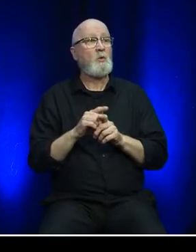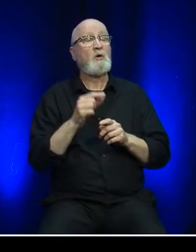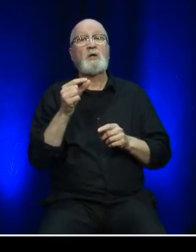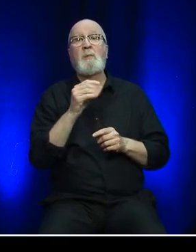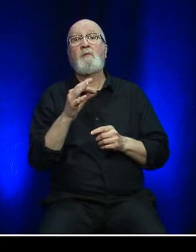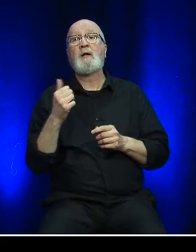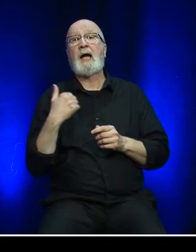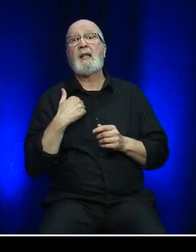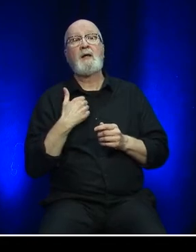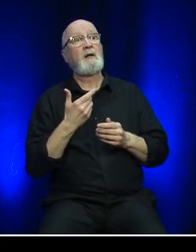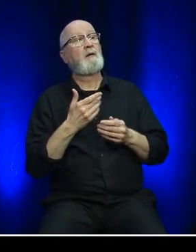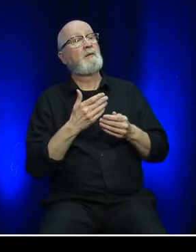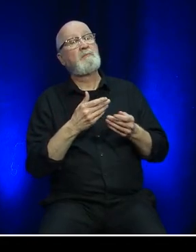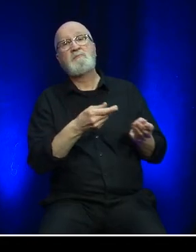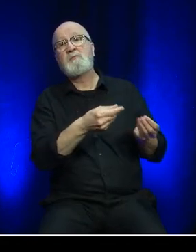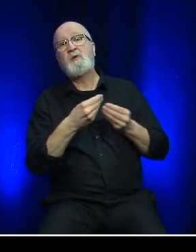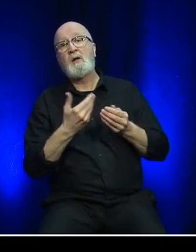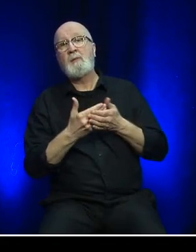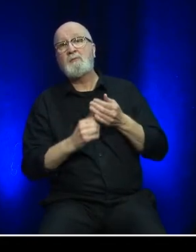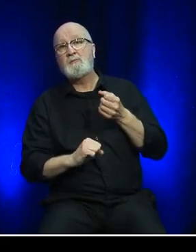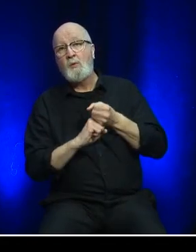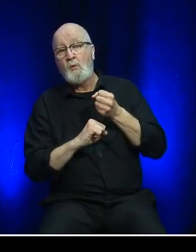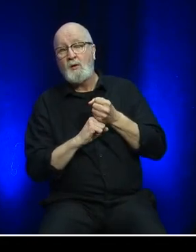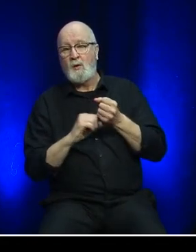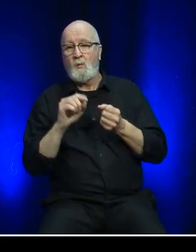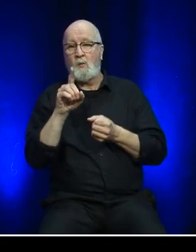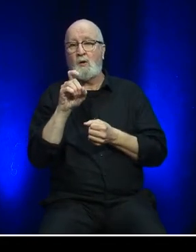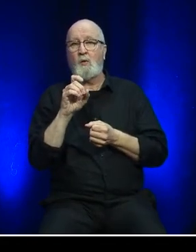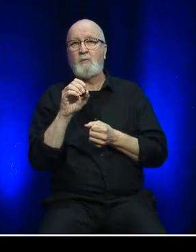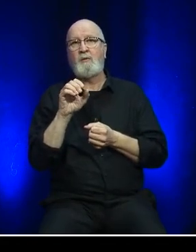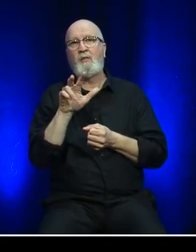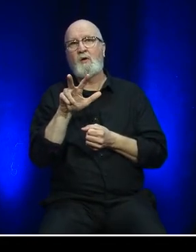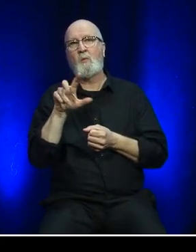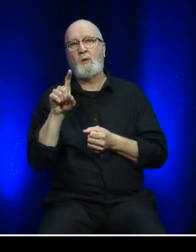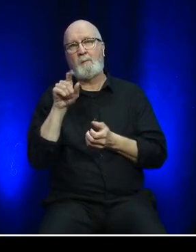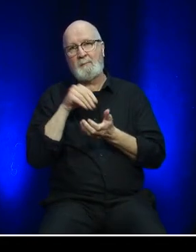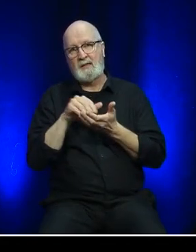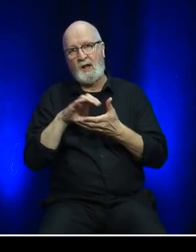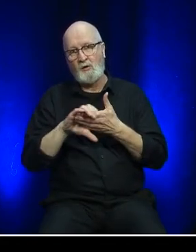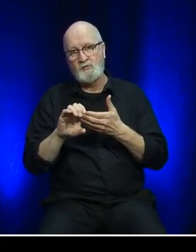a subsidy of approximately $131 million.